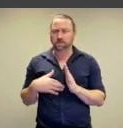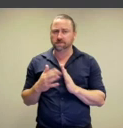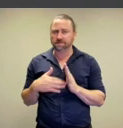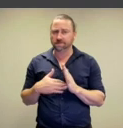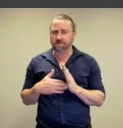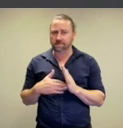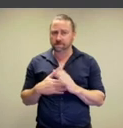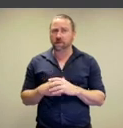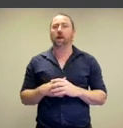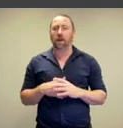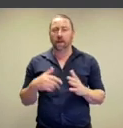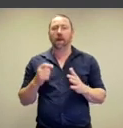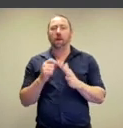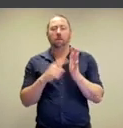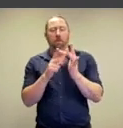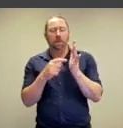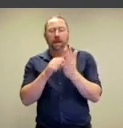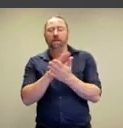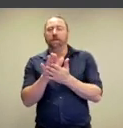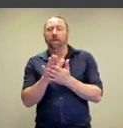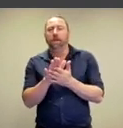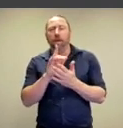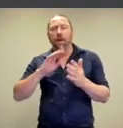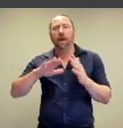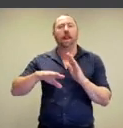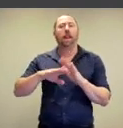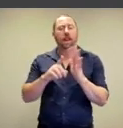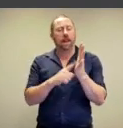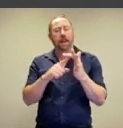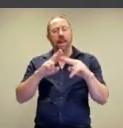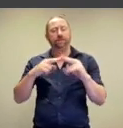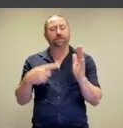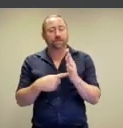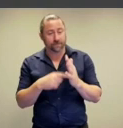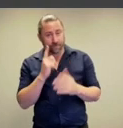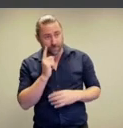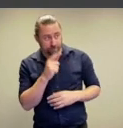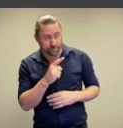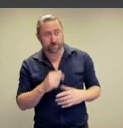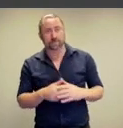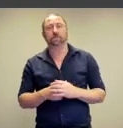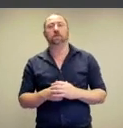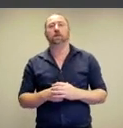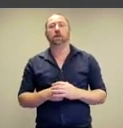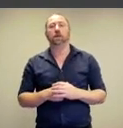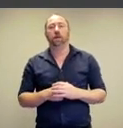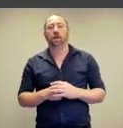paint and then with the assistance of plinths over on the left-hand side of the